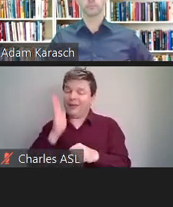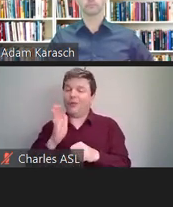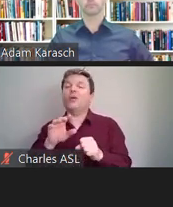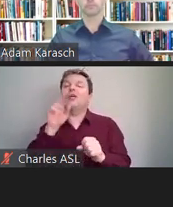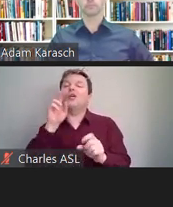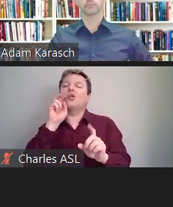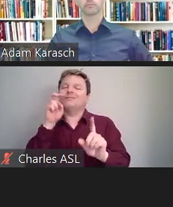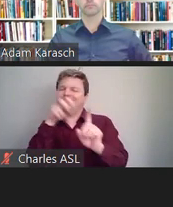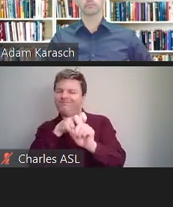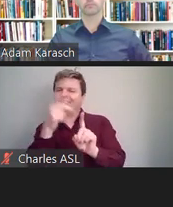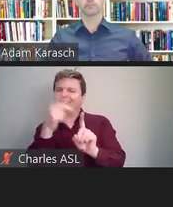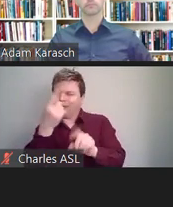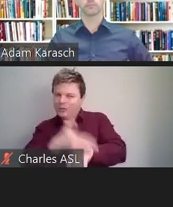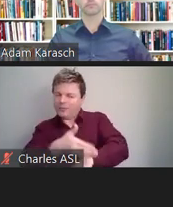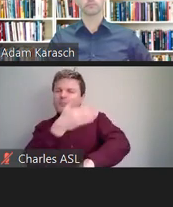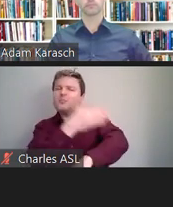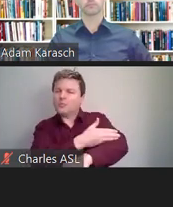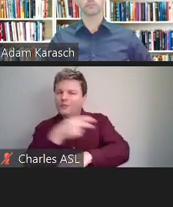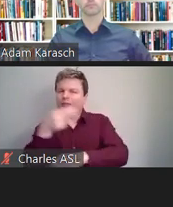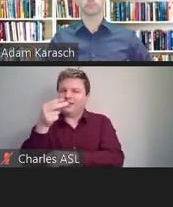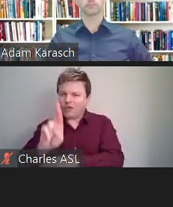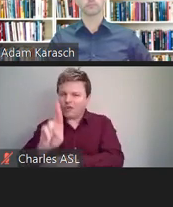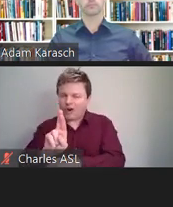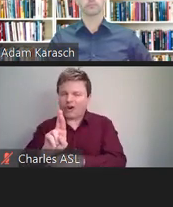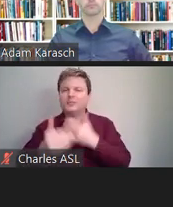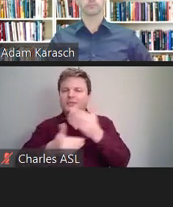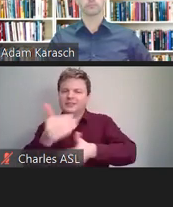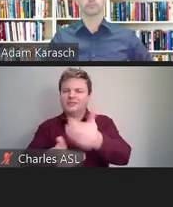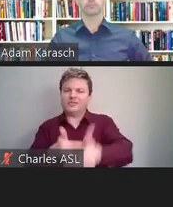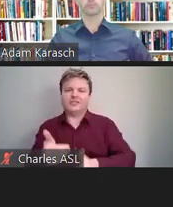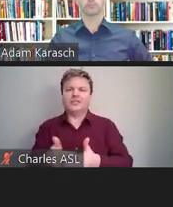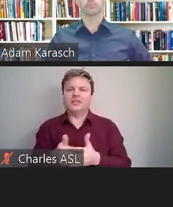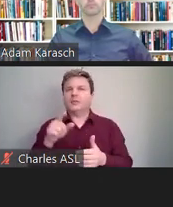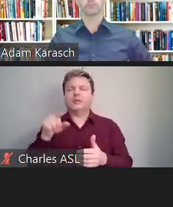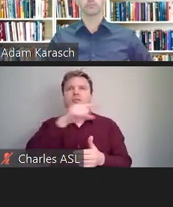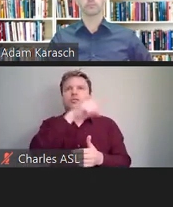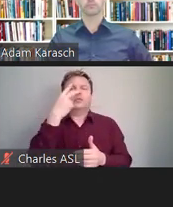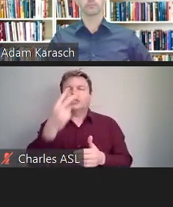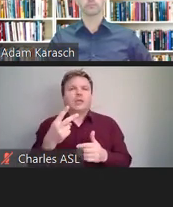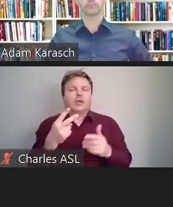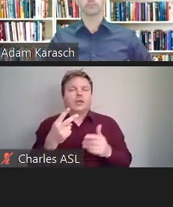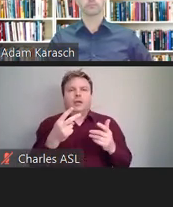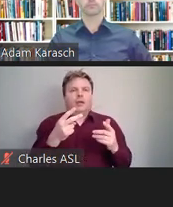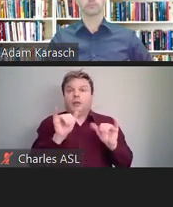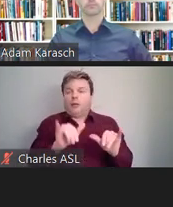procedures, just because they're so quickly changing, and some of these are so complicated.